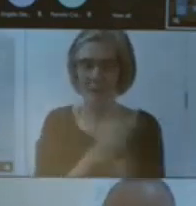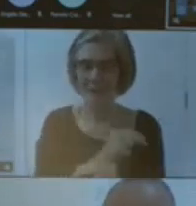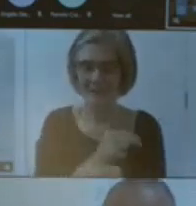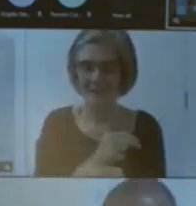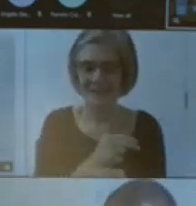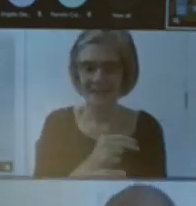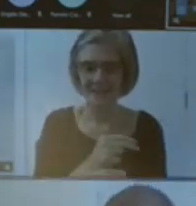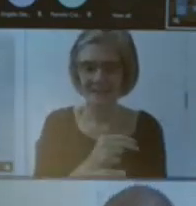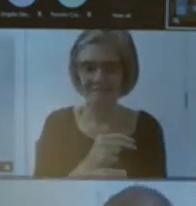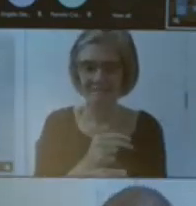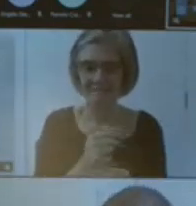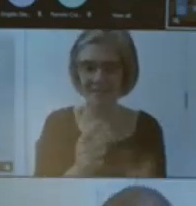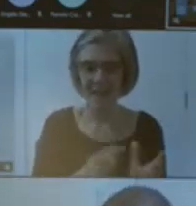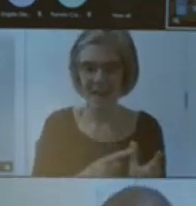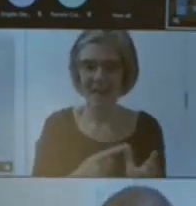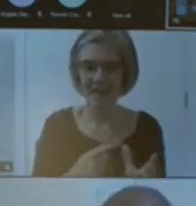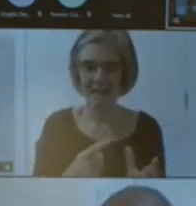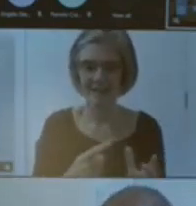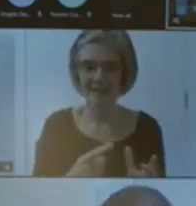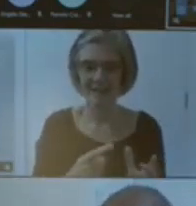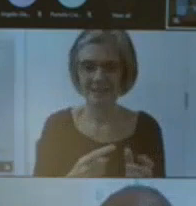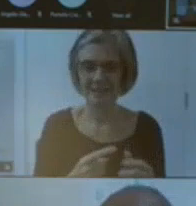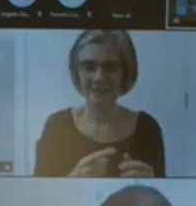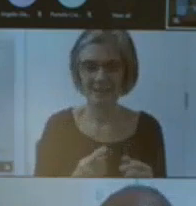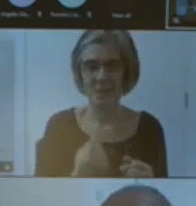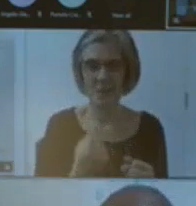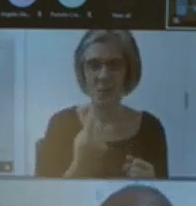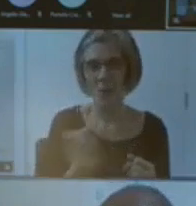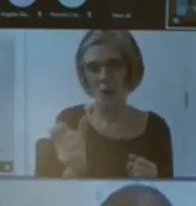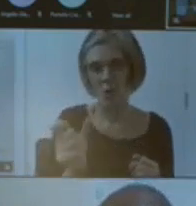of represents I guess resilience in the comparative sector to you